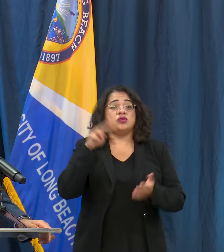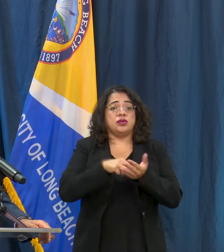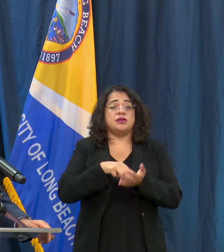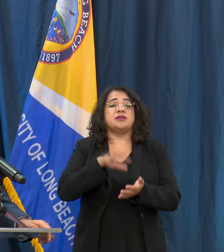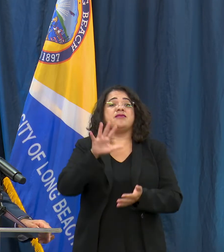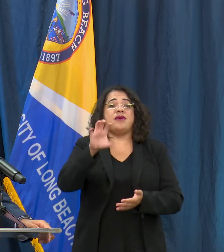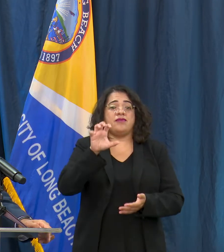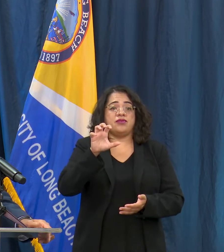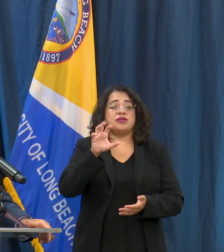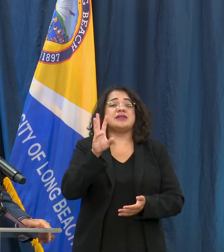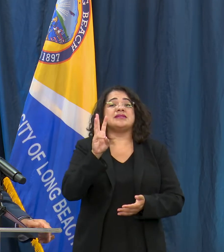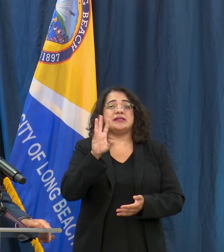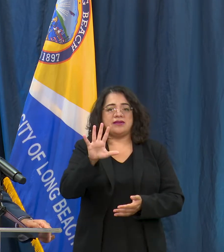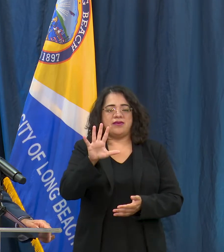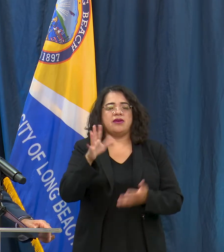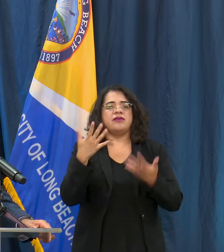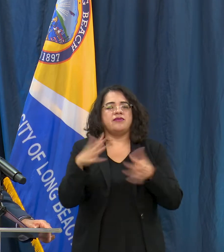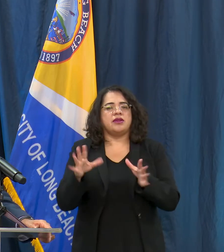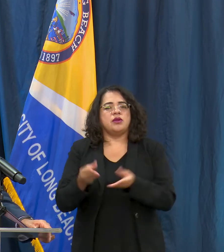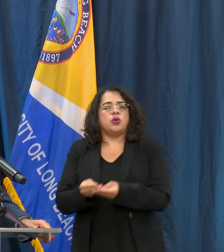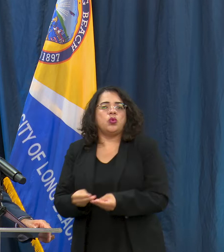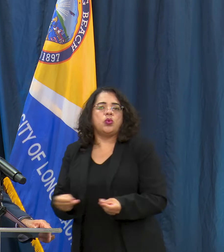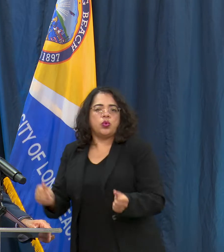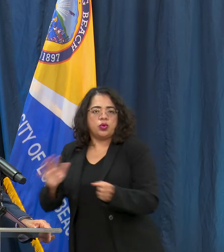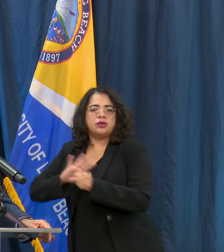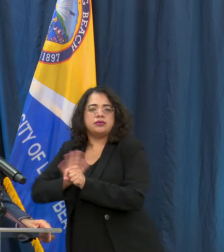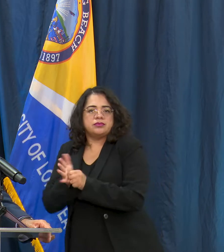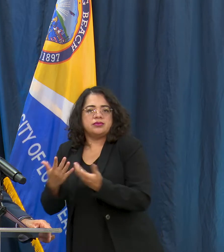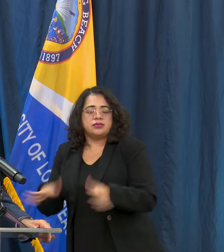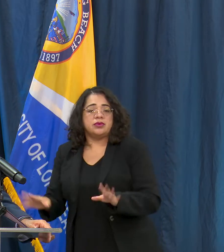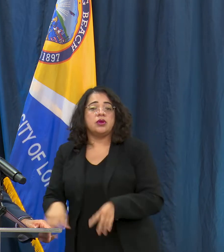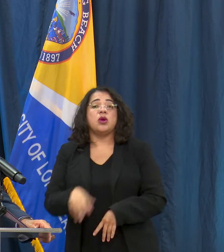to recover. We've lost 123 Long Beach residents to